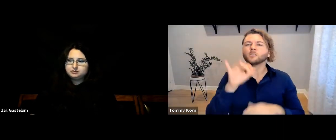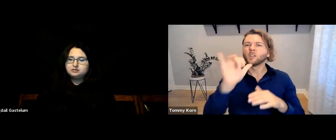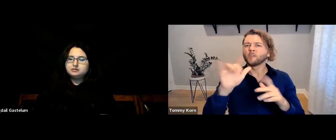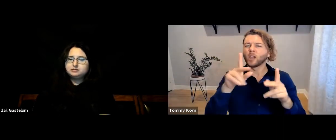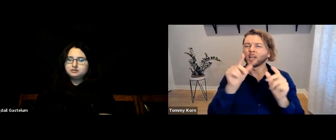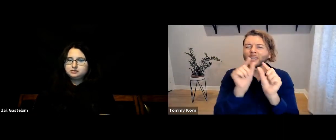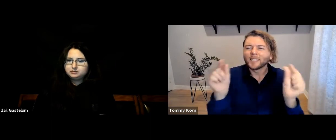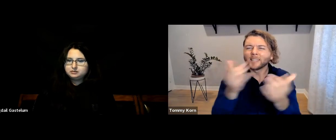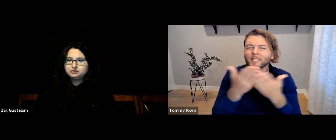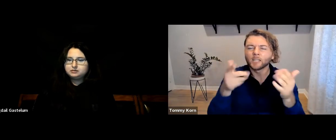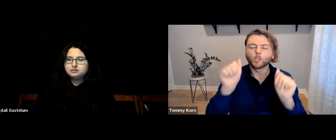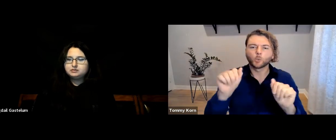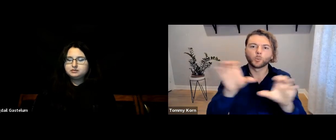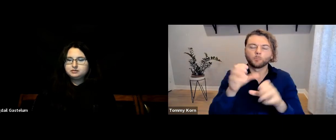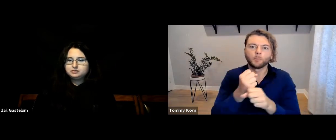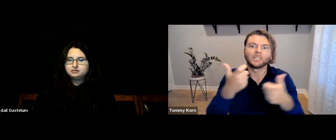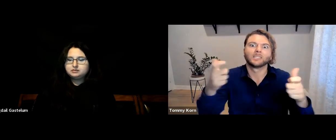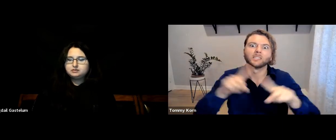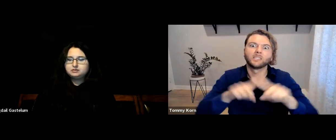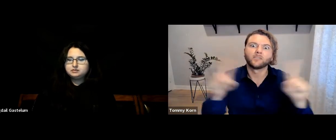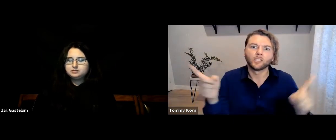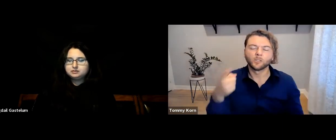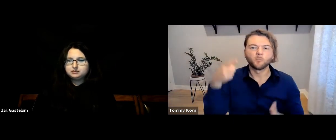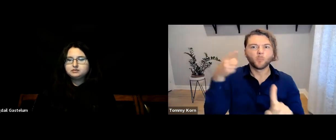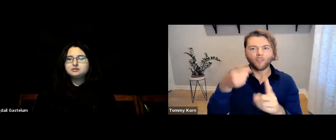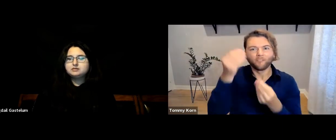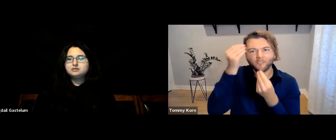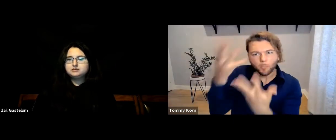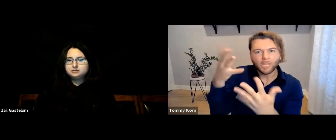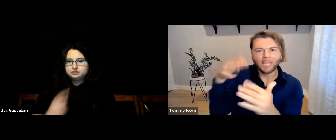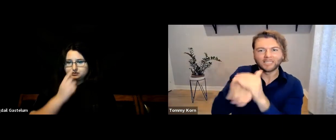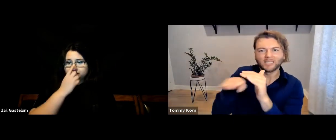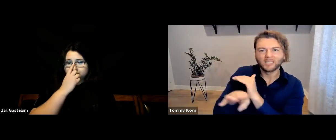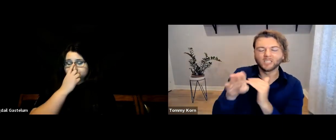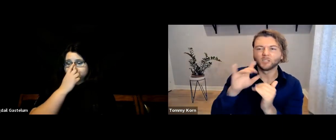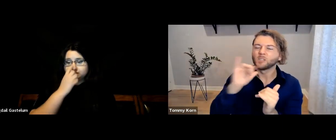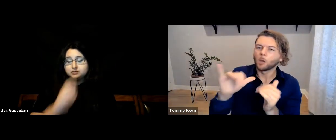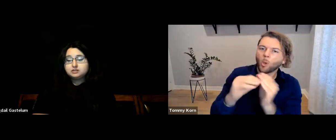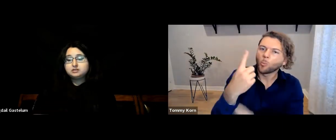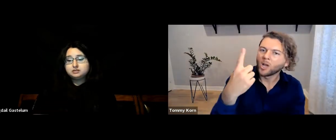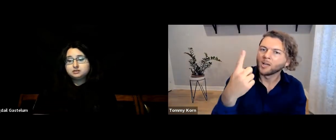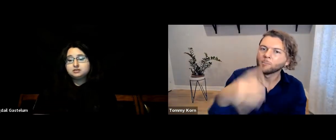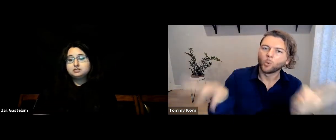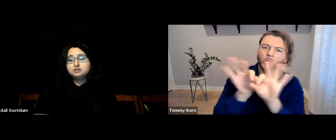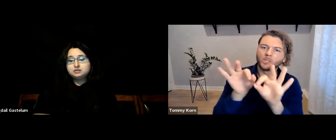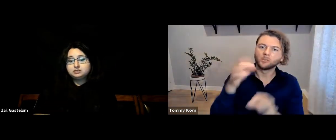Everything you do makes a huge difference. Accessibility to information is the most important thing